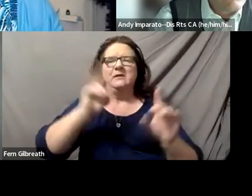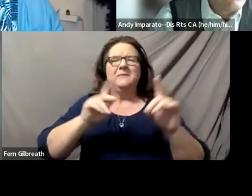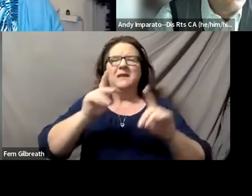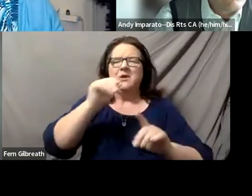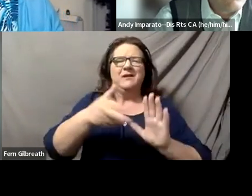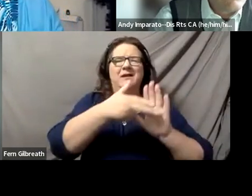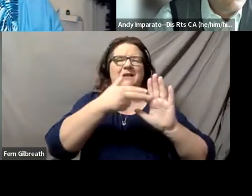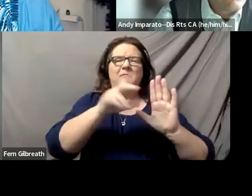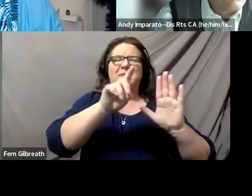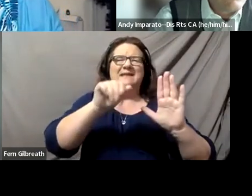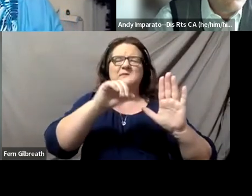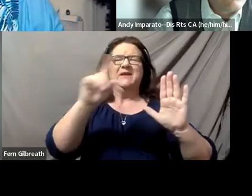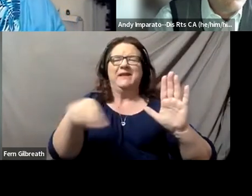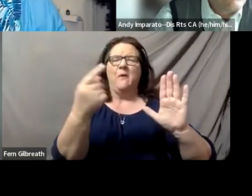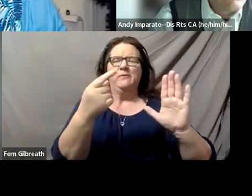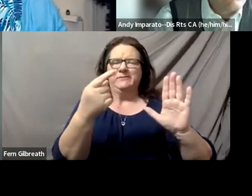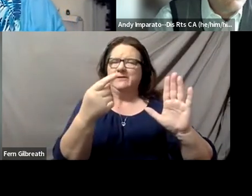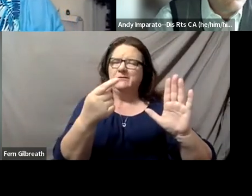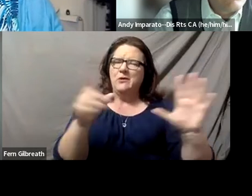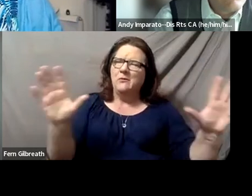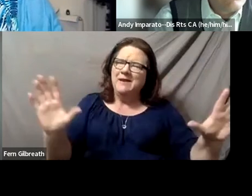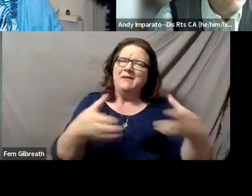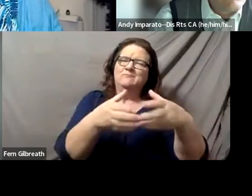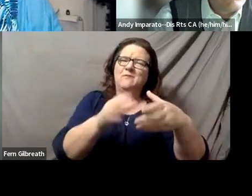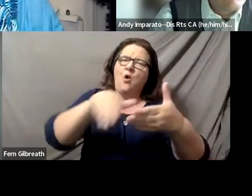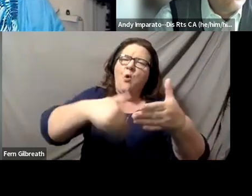and part of appreciation is that whole person perspective that you mentioned, Judy.